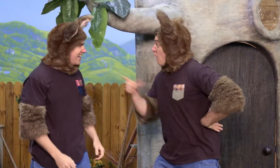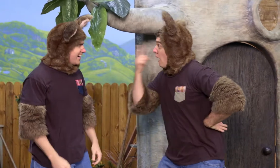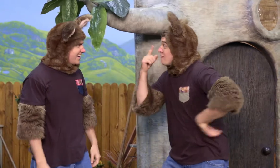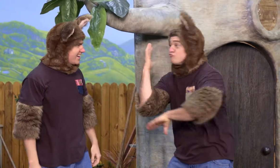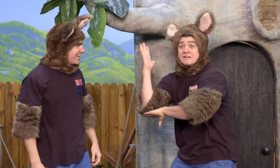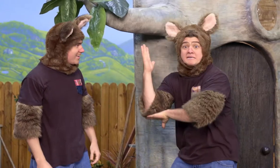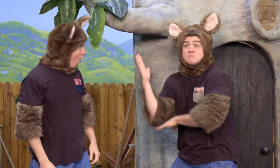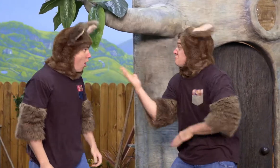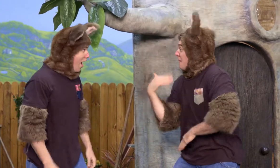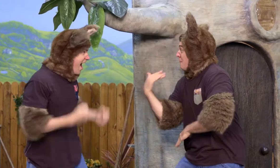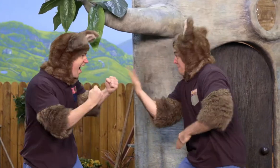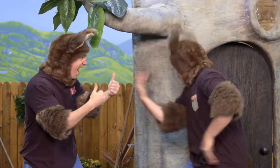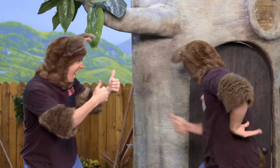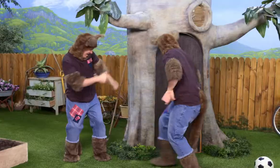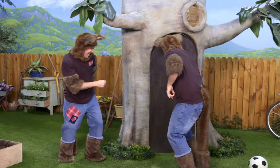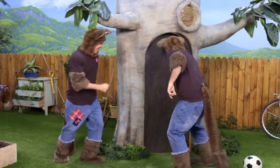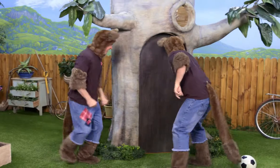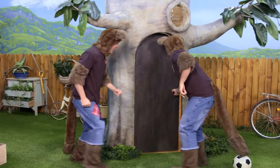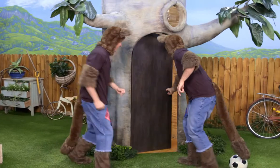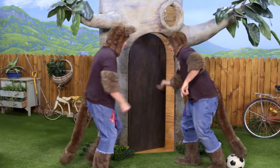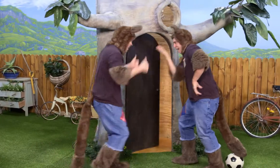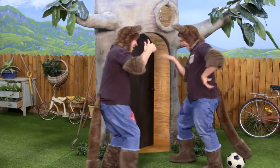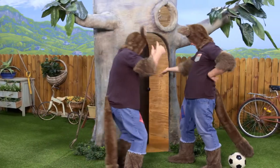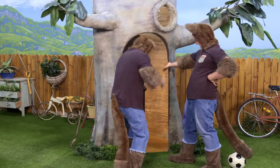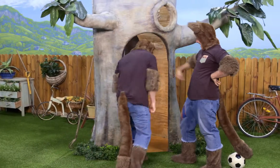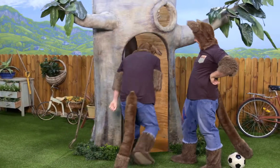Hey, would you like to come in and see my tree? Yeah, for sure! Come on! In you go.